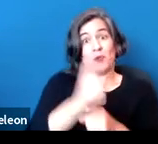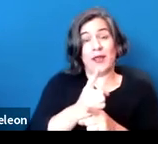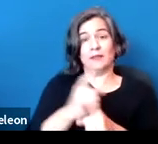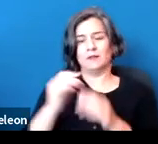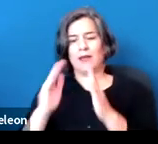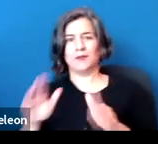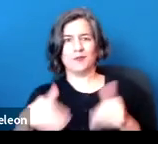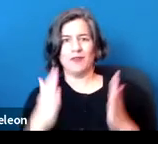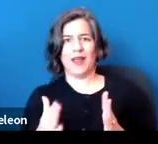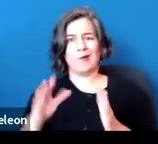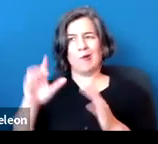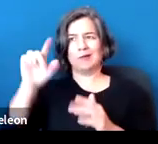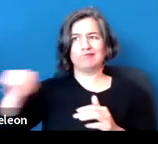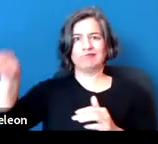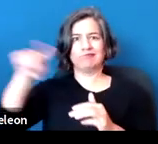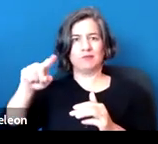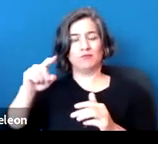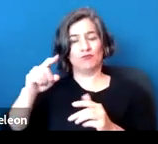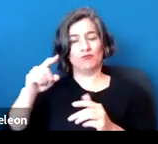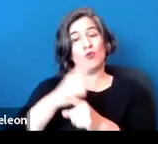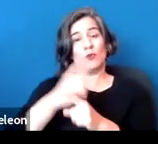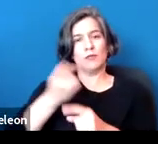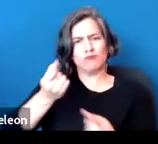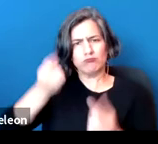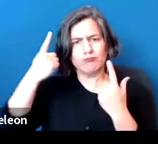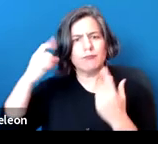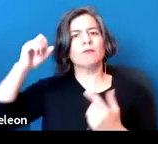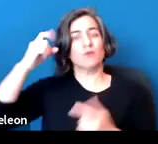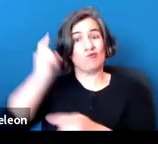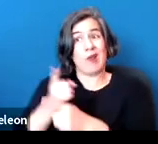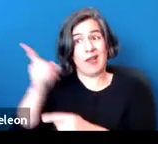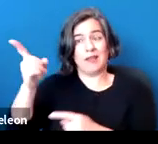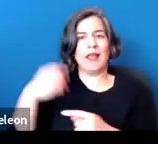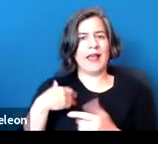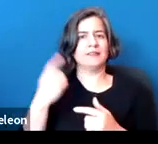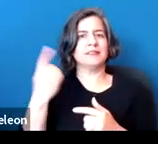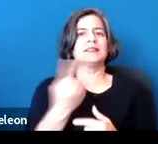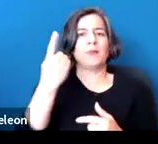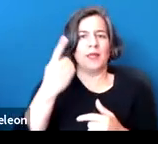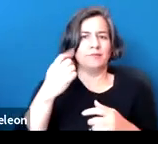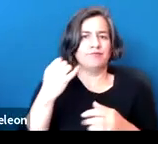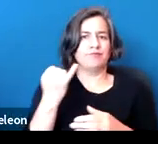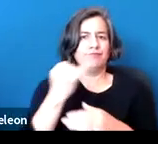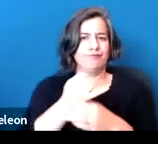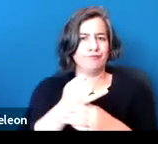or the entity correctly understands that there is an impairment but it's not yet impairing